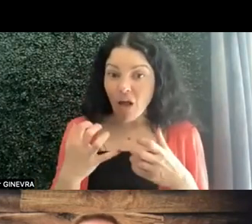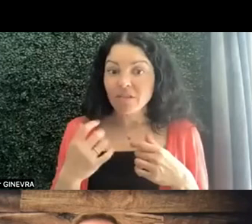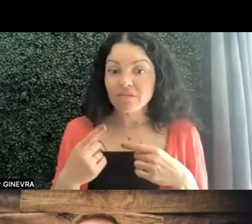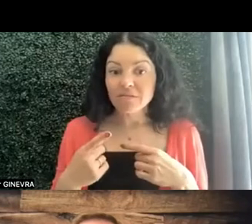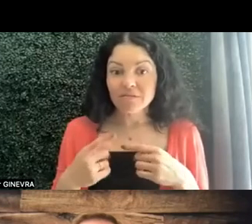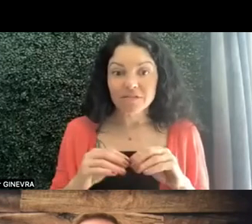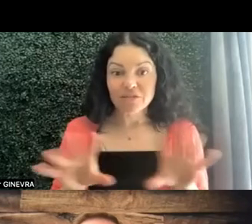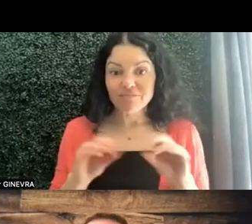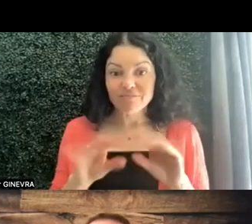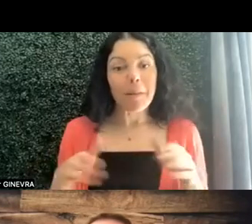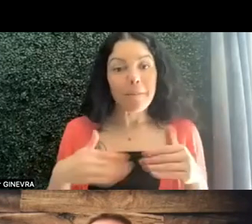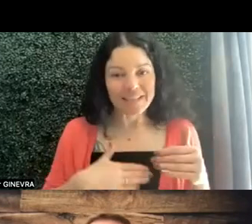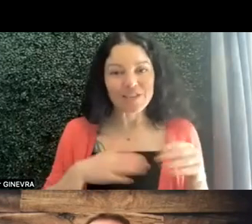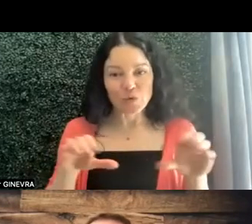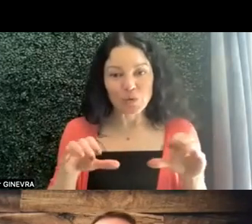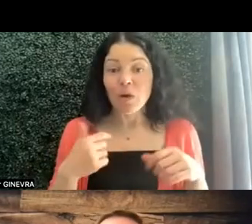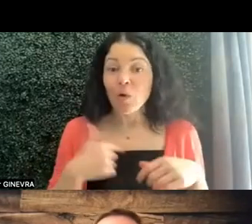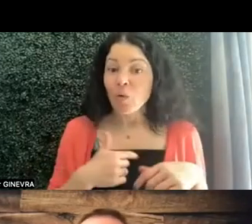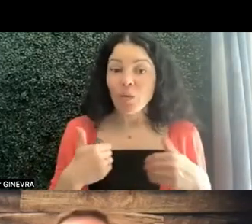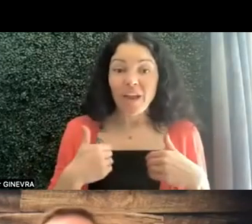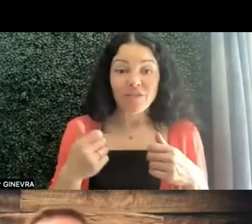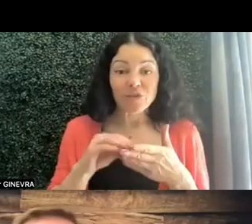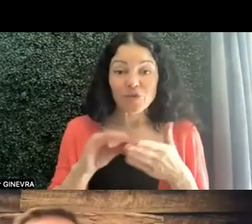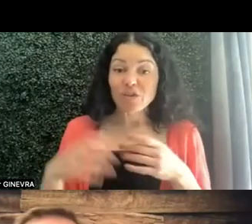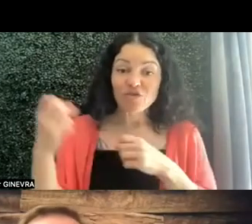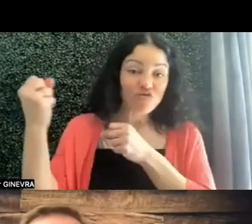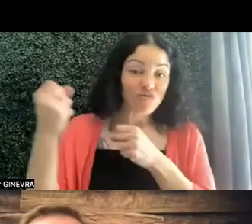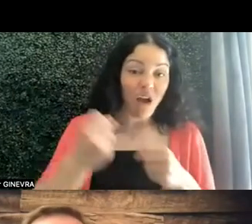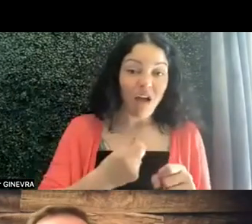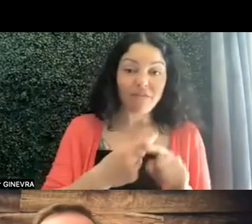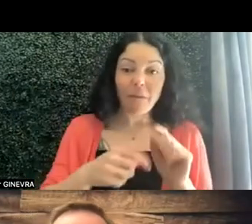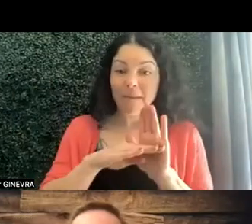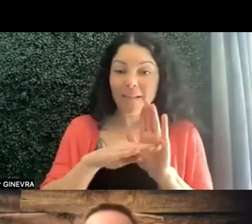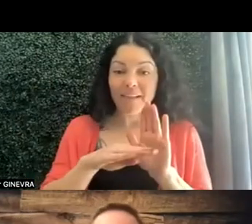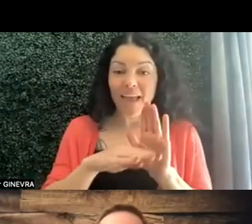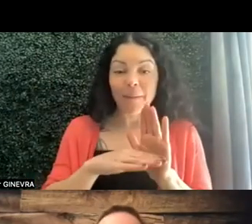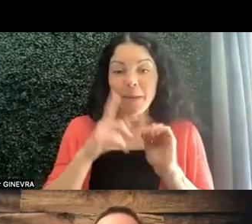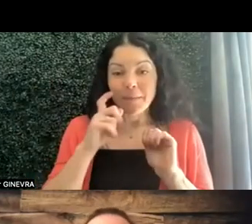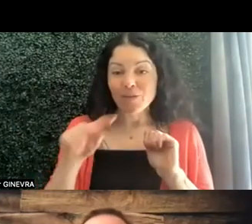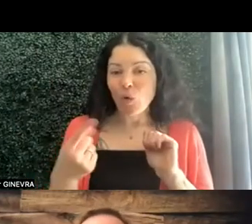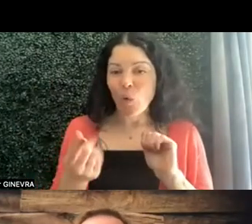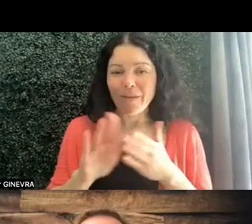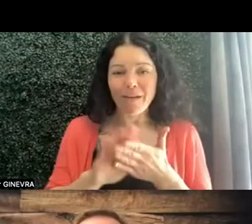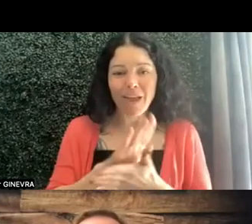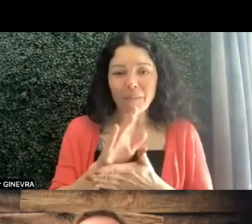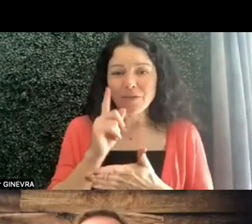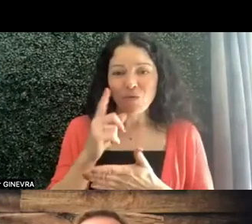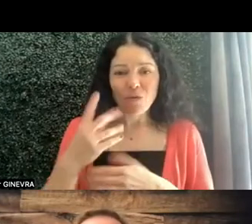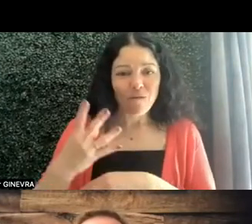And we do have students driving down from Bellingham because we are only on campus for, I believe, four of the days.